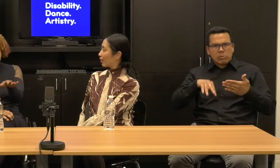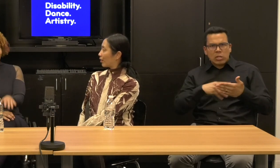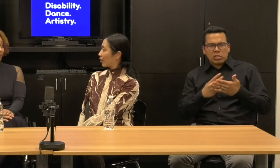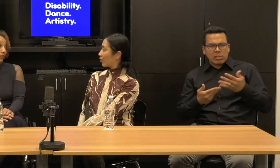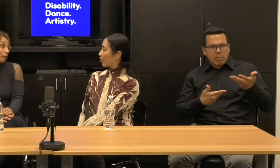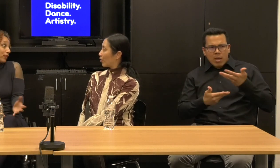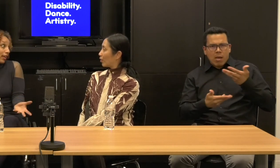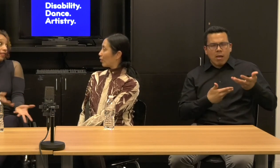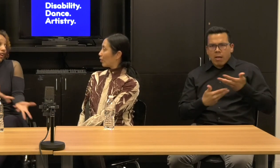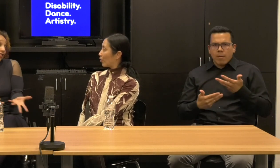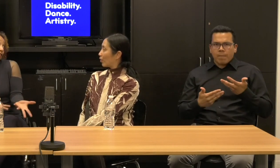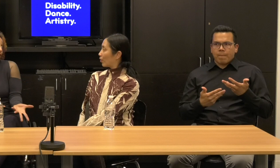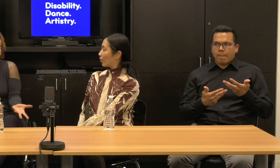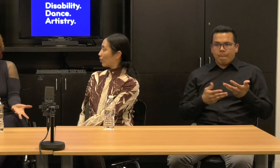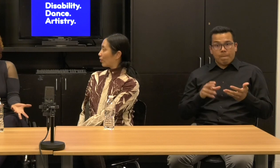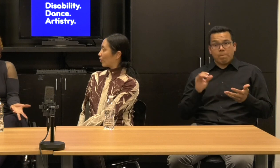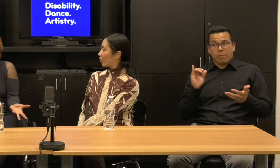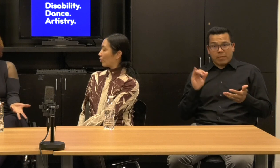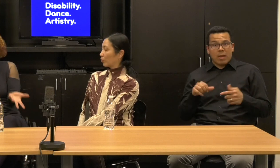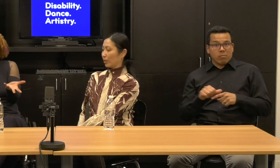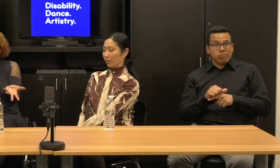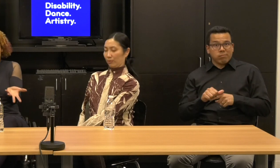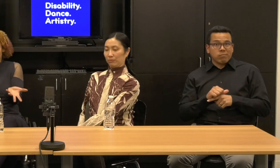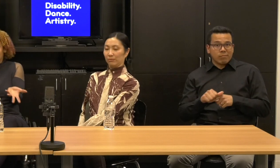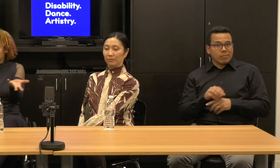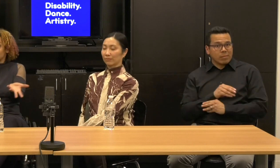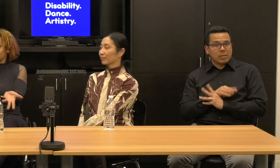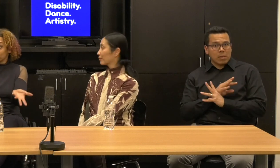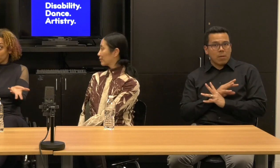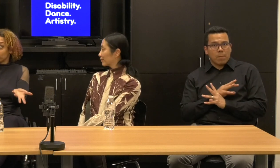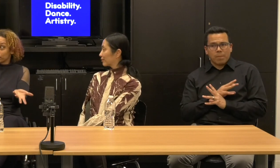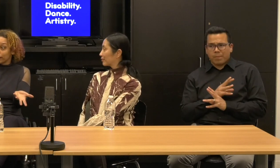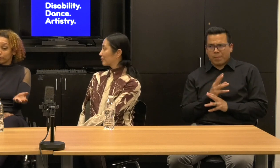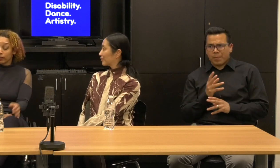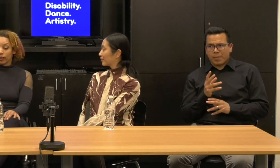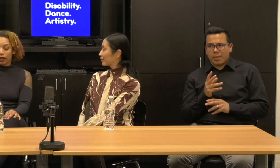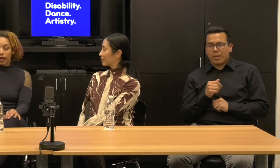But that's how that got built actually over the web.